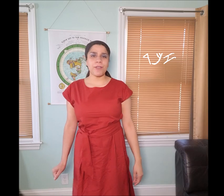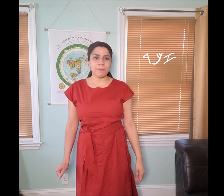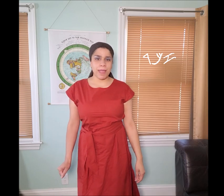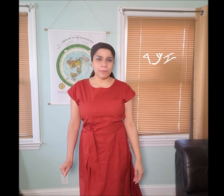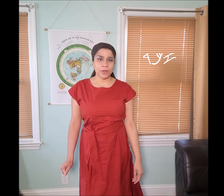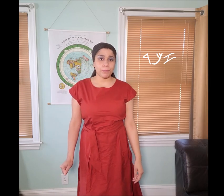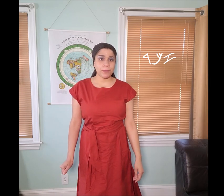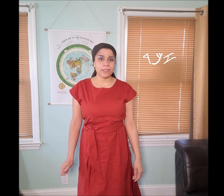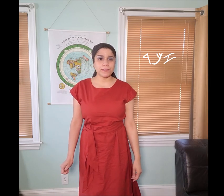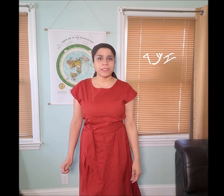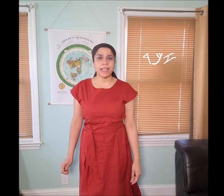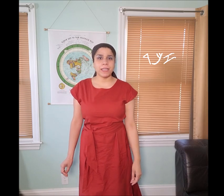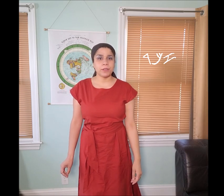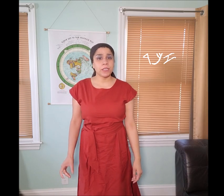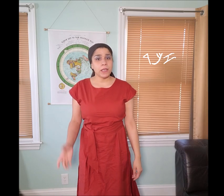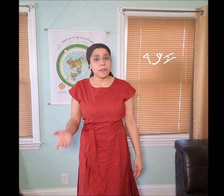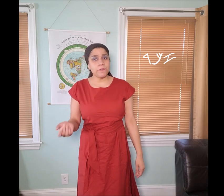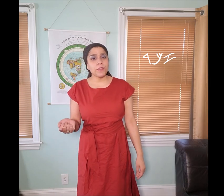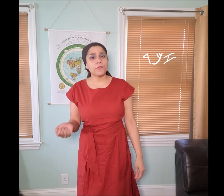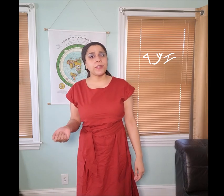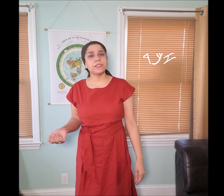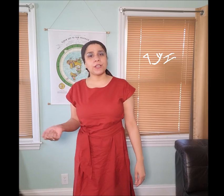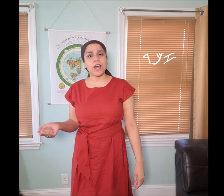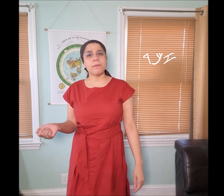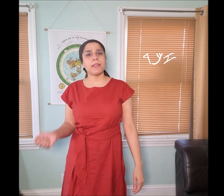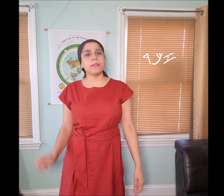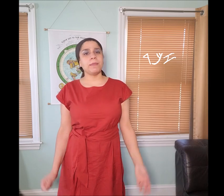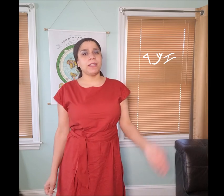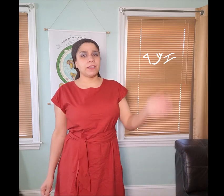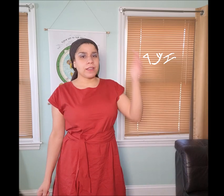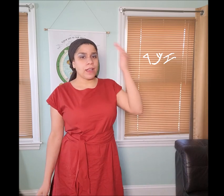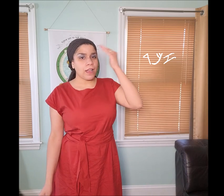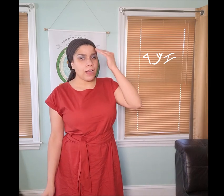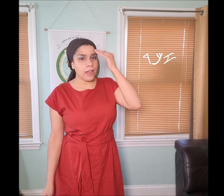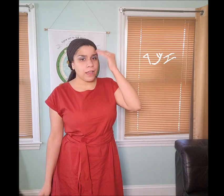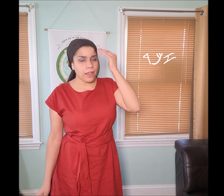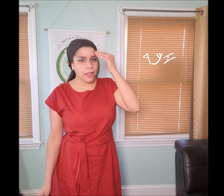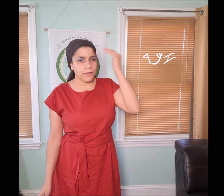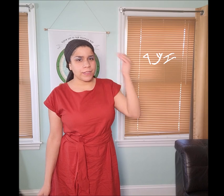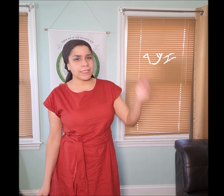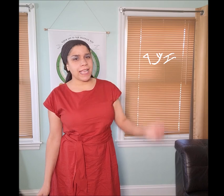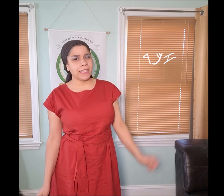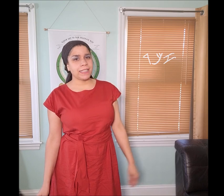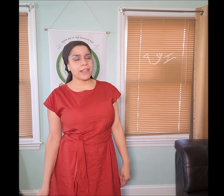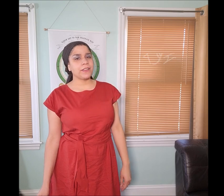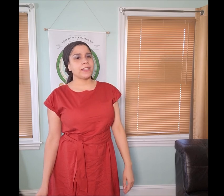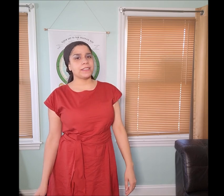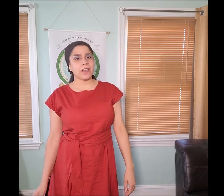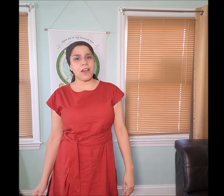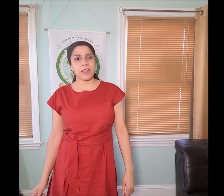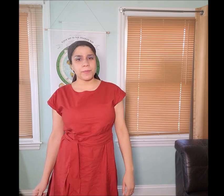Those of you who have read my book "Primitive Sign Language", feel free to comment the meaning of the "𐤆 zeyn" letter in “𐤆𐤊𐤓 zakar”.